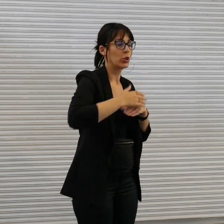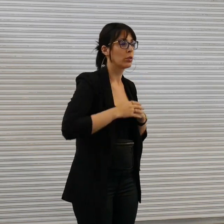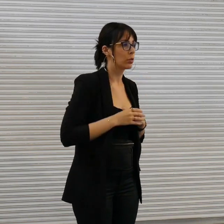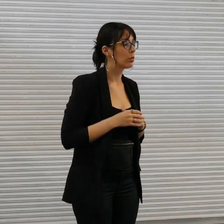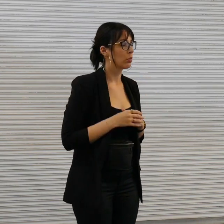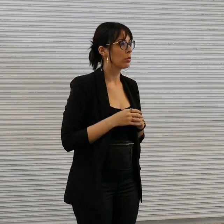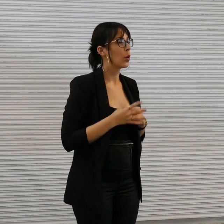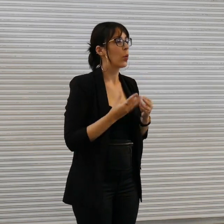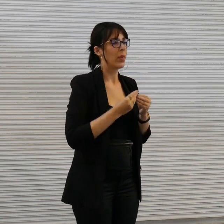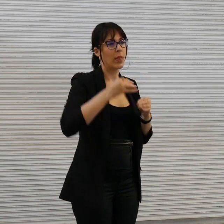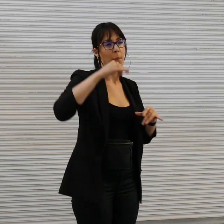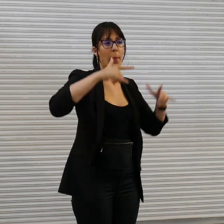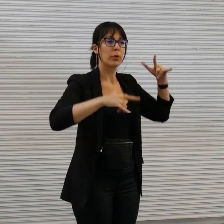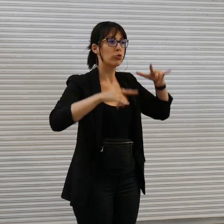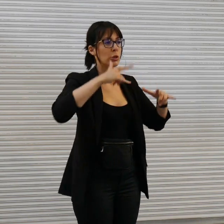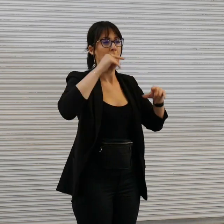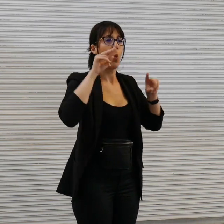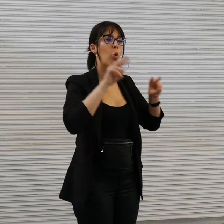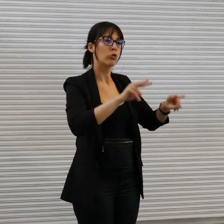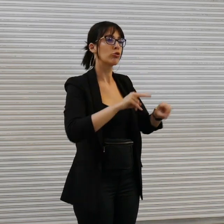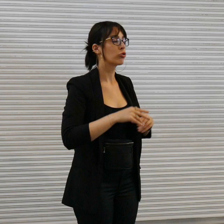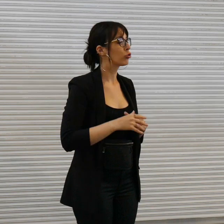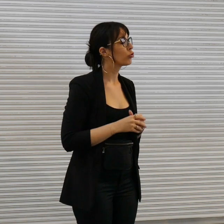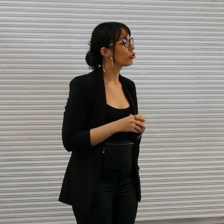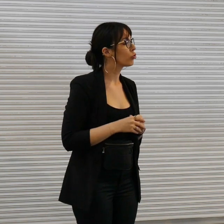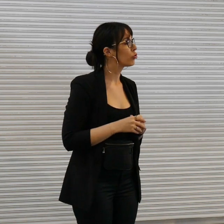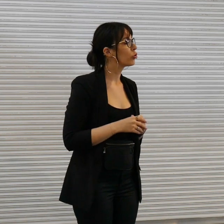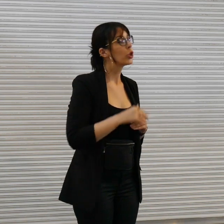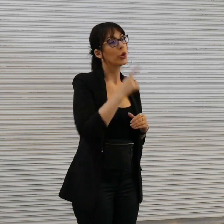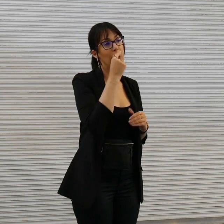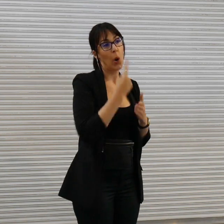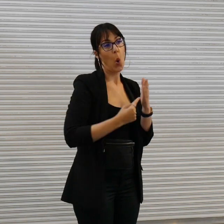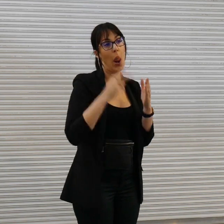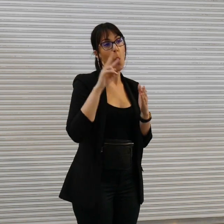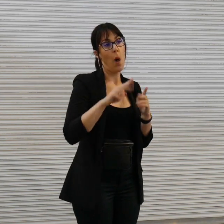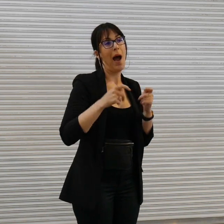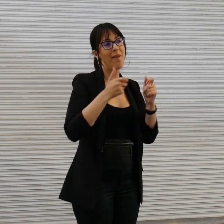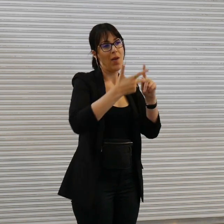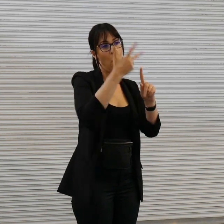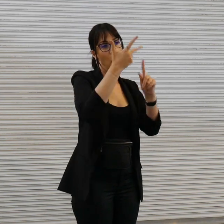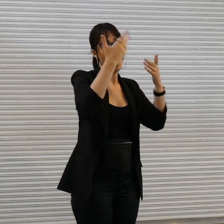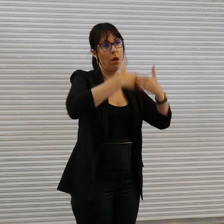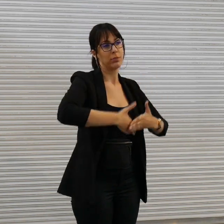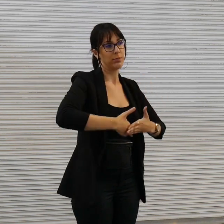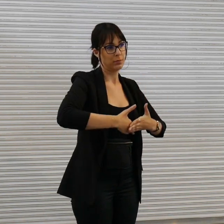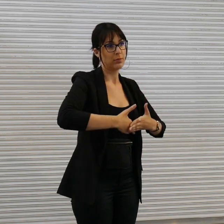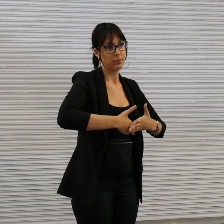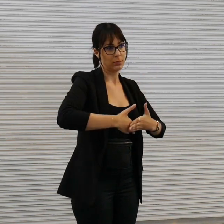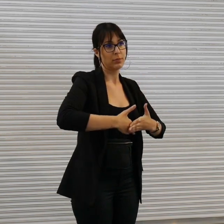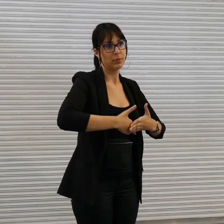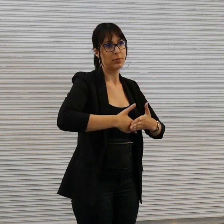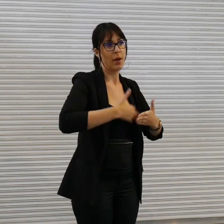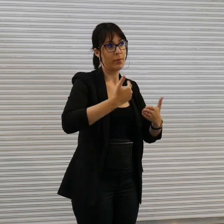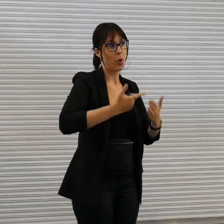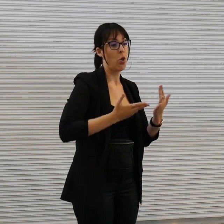puppetry in that um experience after 8:00 p.m. on each evening for the rest of the month and